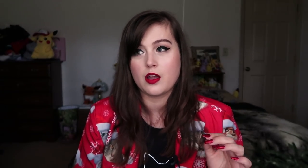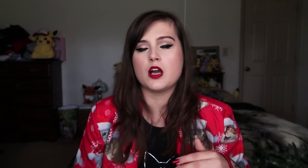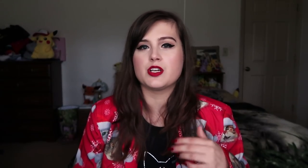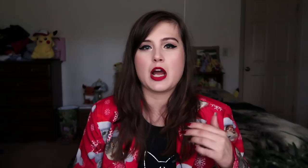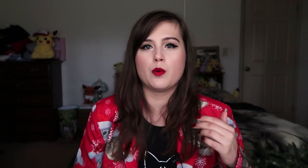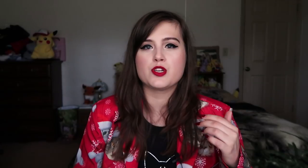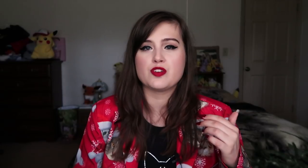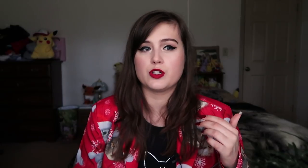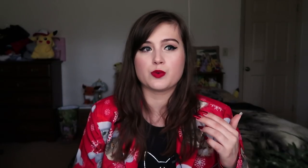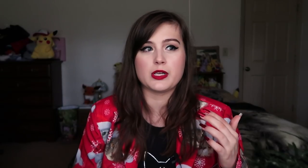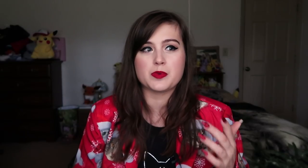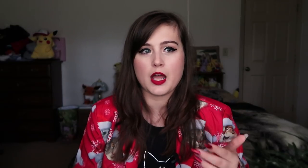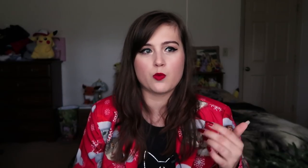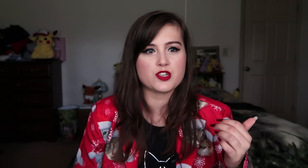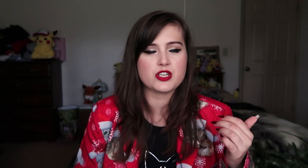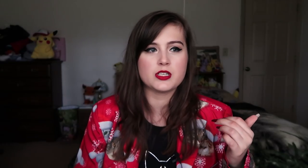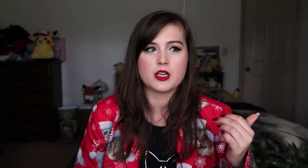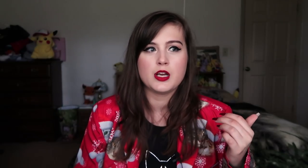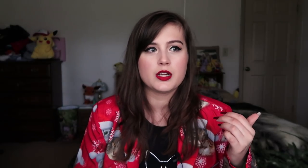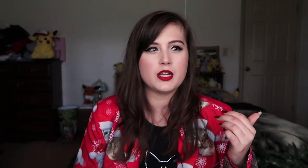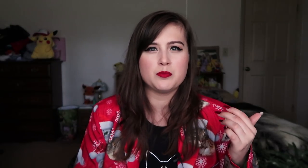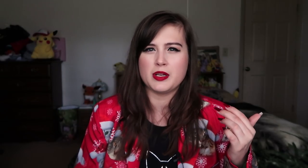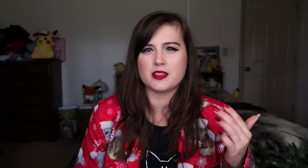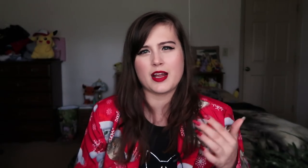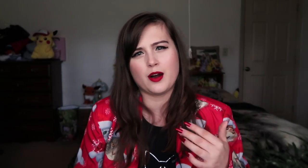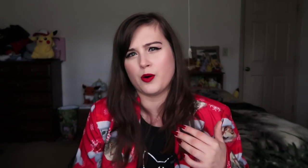Every time, when she feels really upset, when she's getting beaten down,